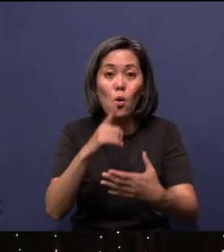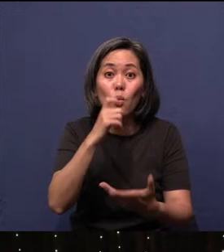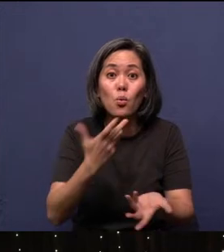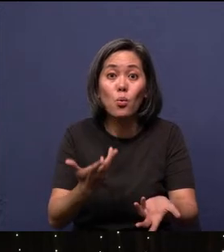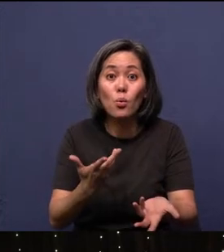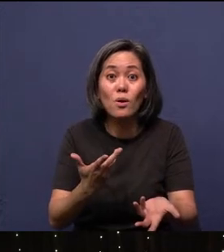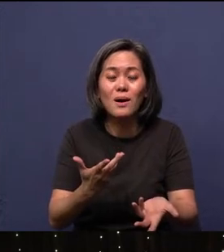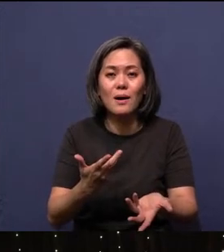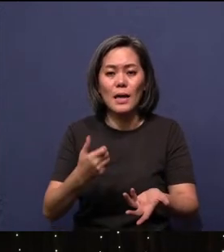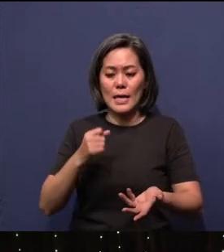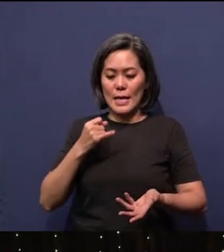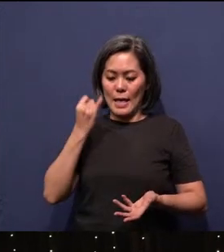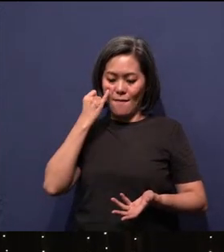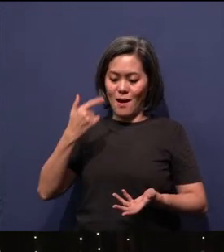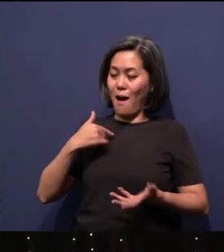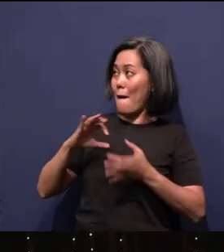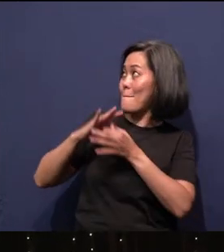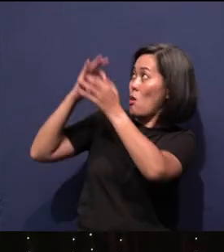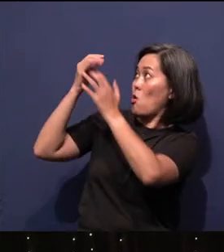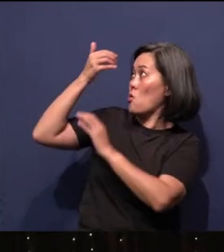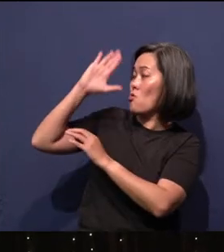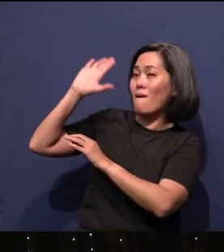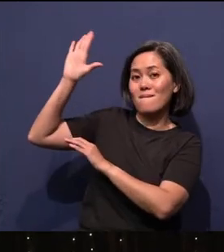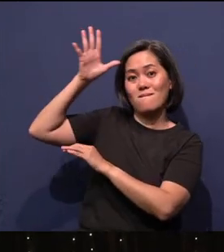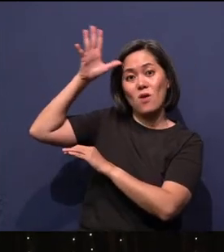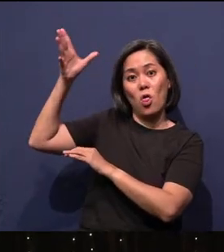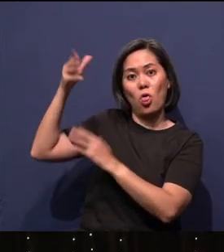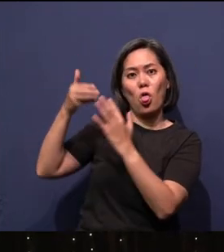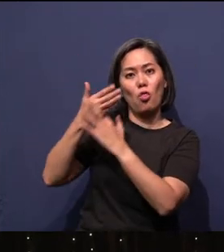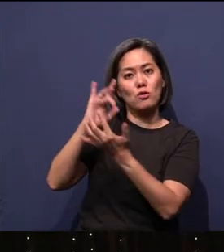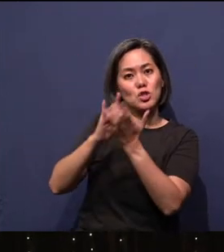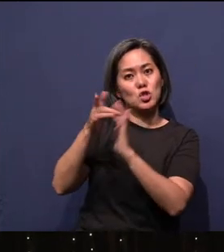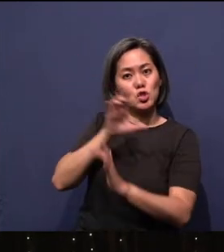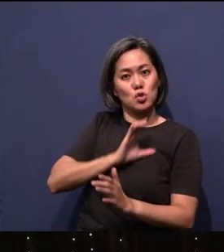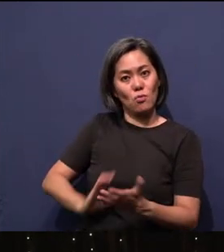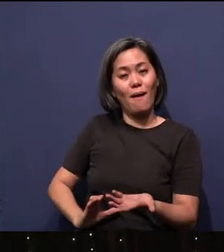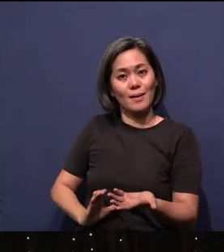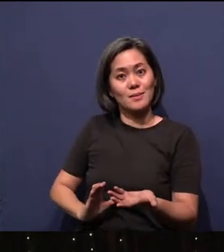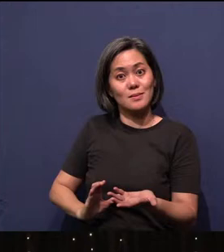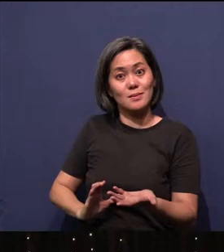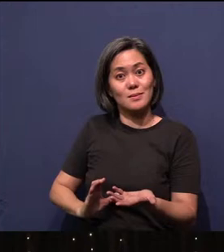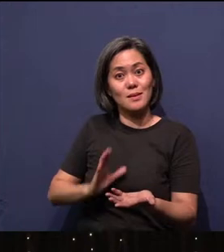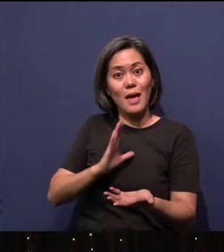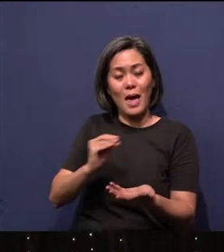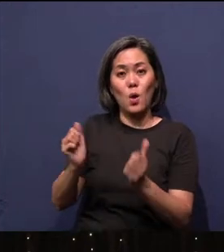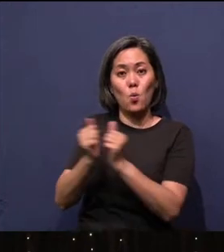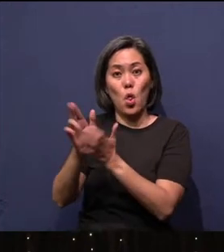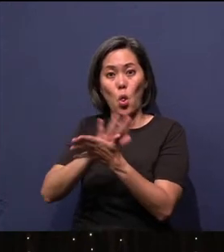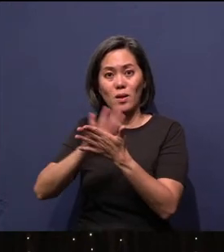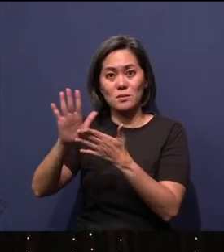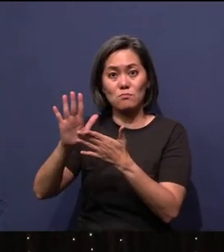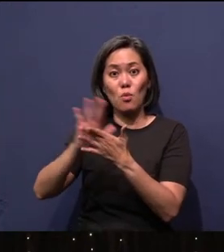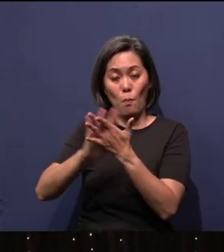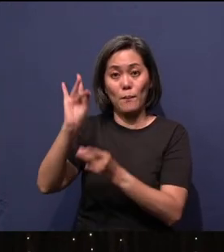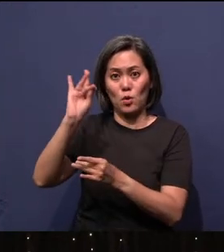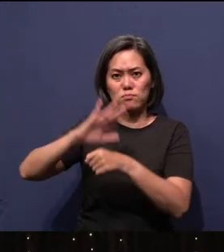If I belong to God the Father through Jesus Christ and sealed with the Holy Spirit, that means there's something very precious about